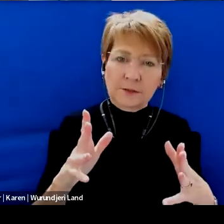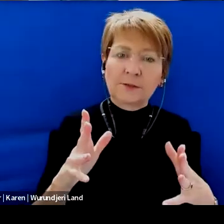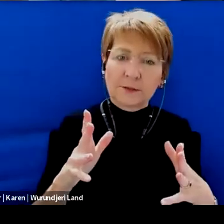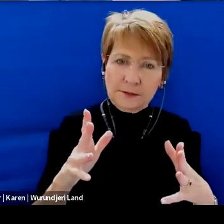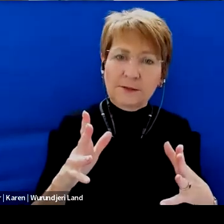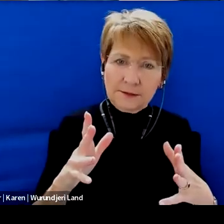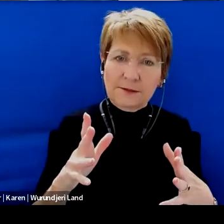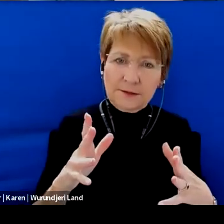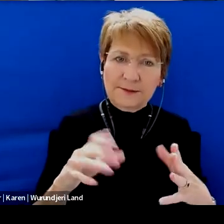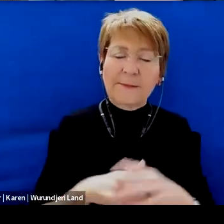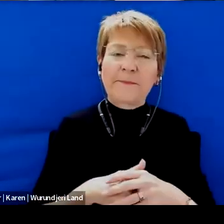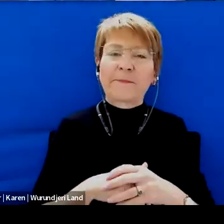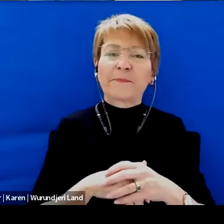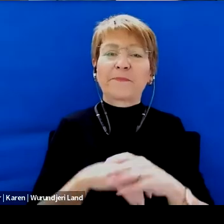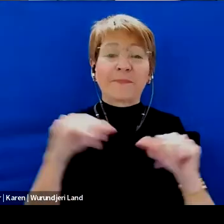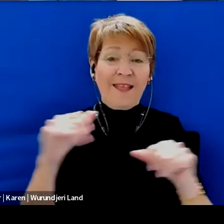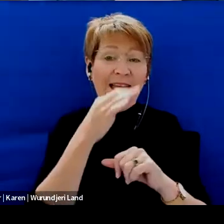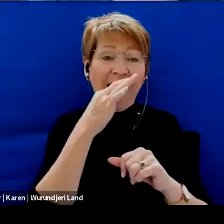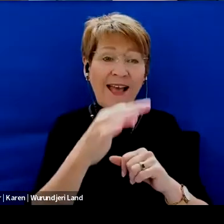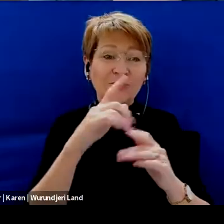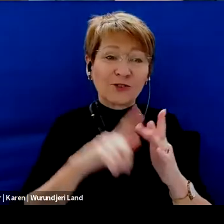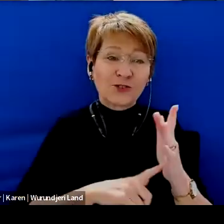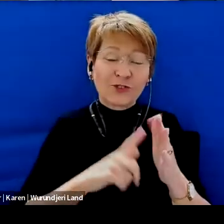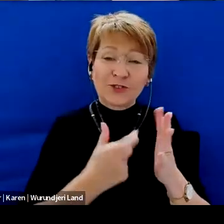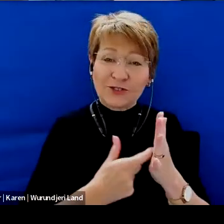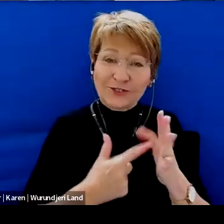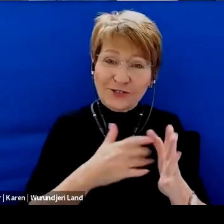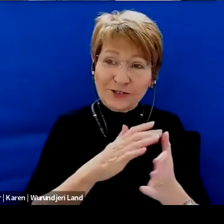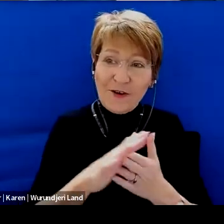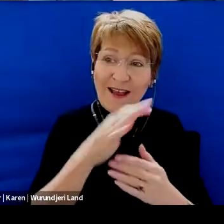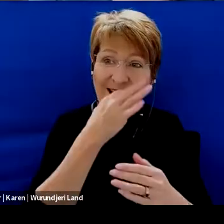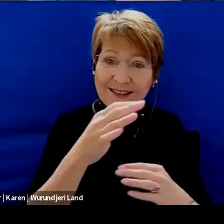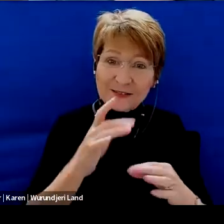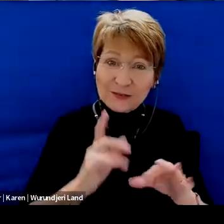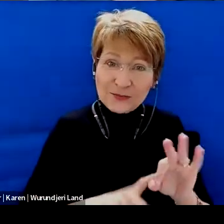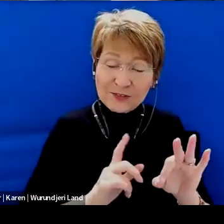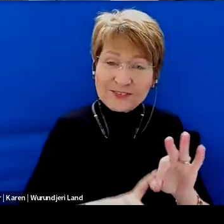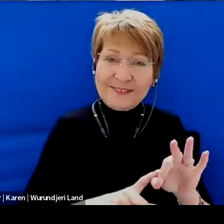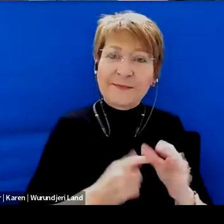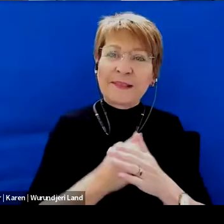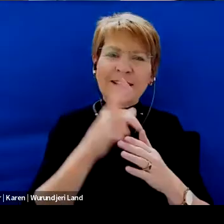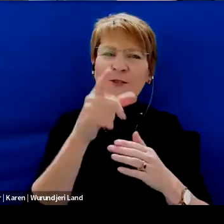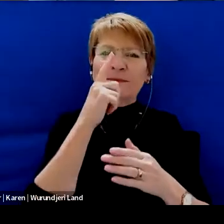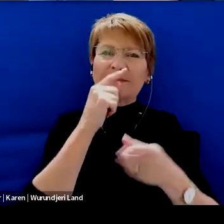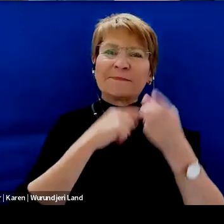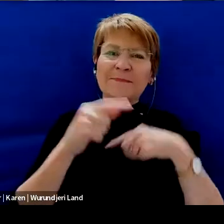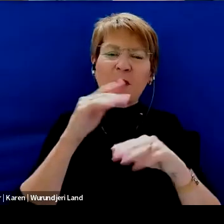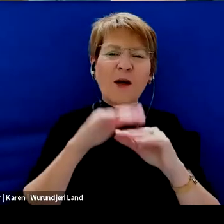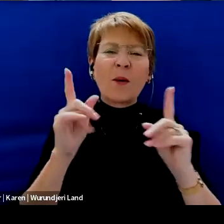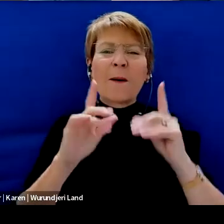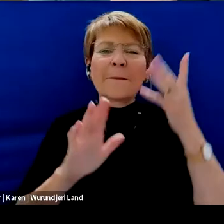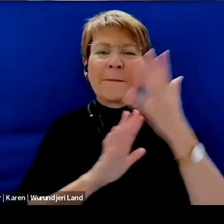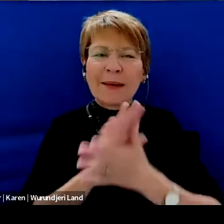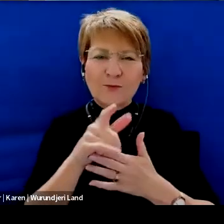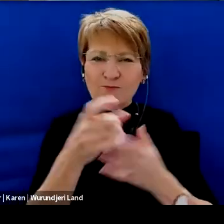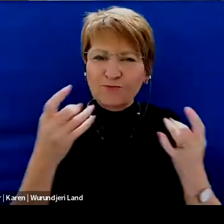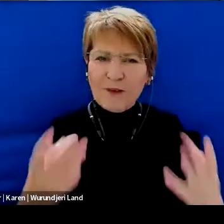Okay, I answer over to Jeremy next door I was wondering if you could share with us what the school ready mean to you please.